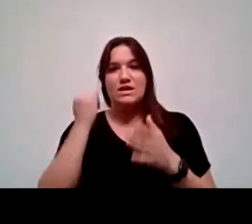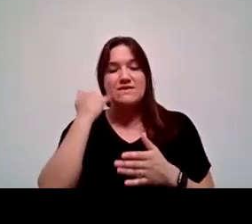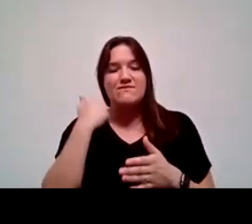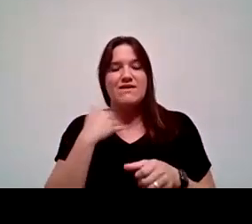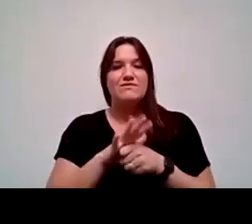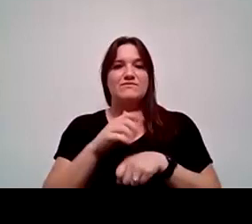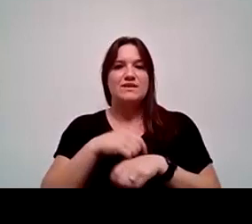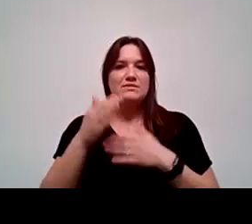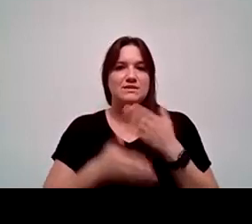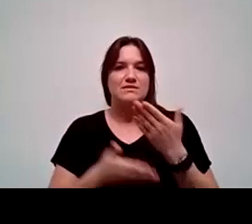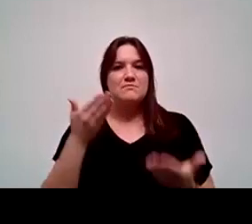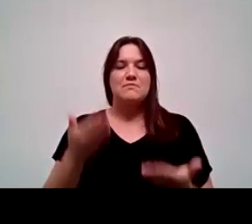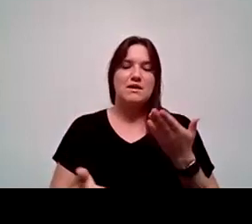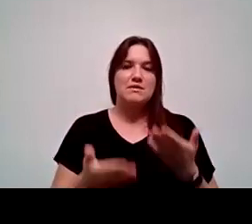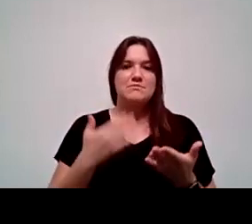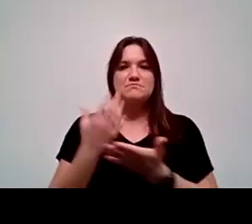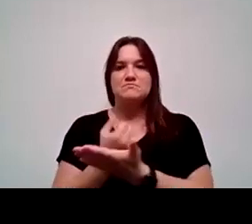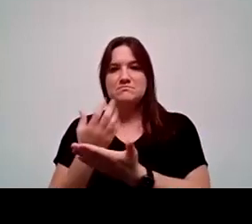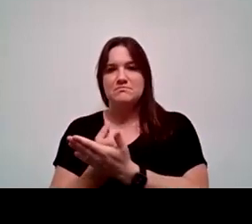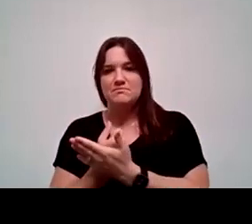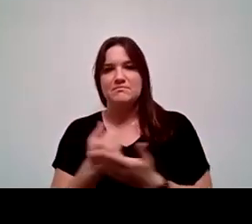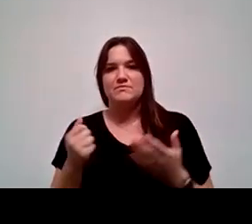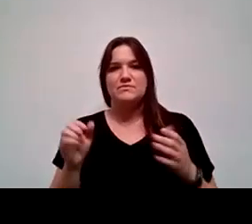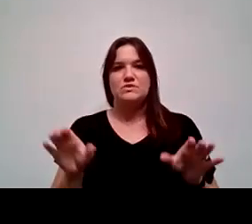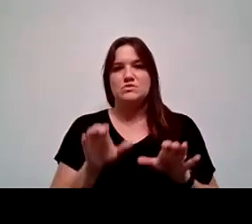we may have some opportunities to do a Q&A session,